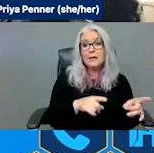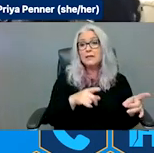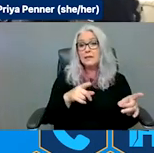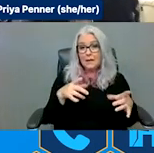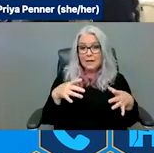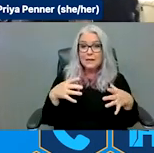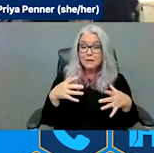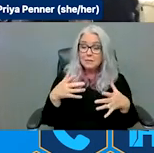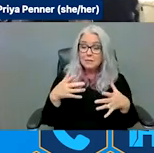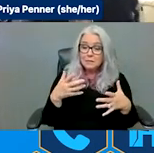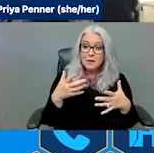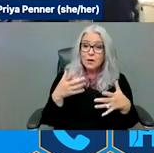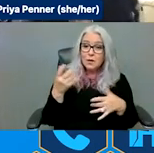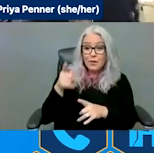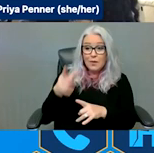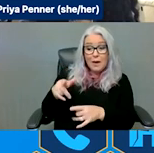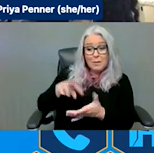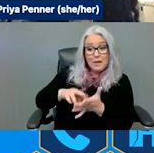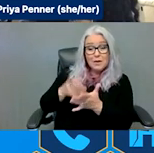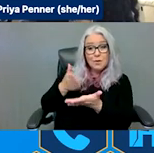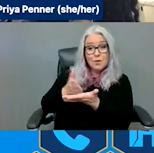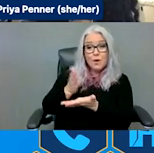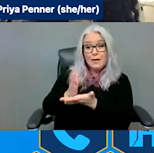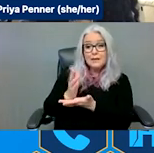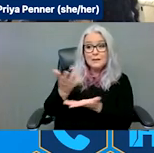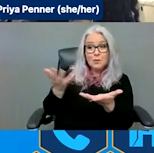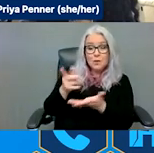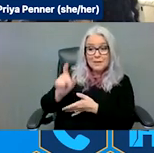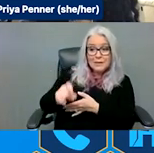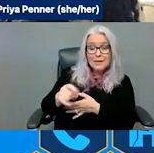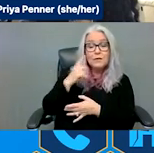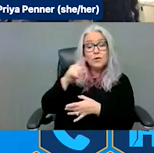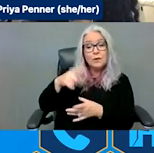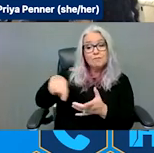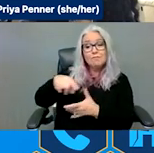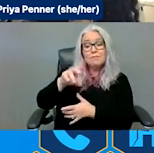with disabilities; and ensuring these policy have input from disabled people,